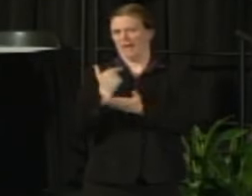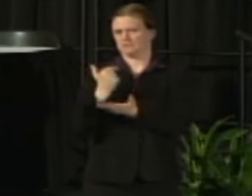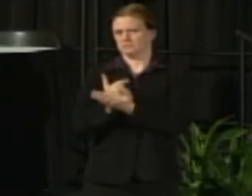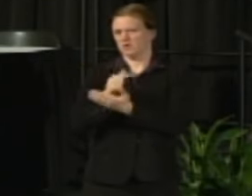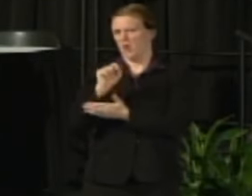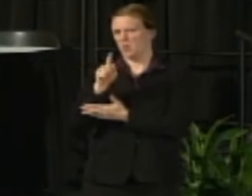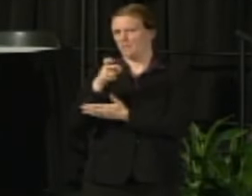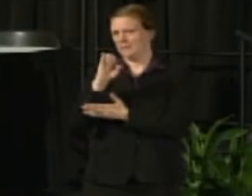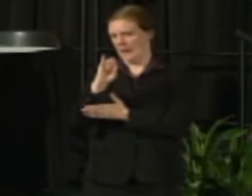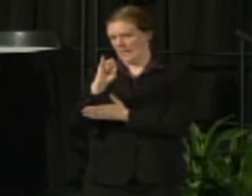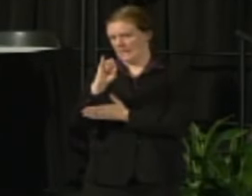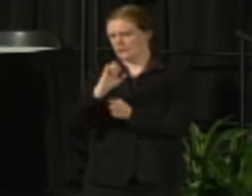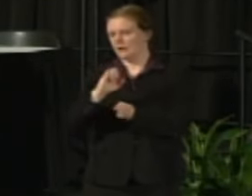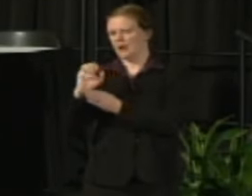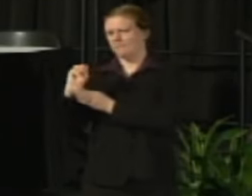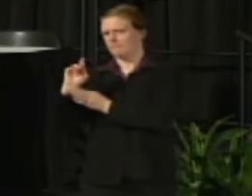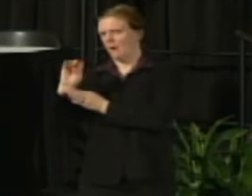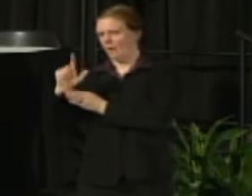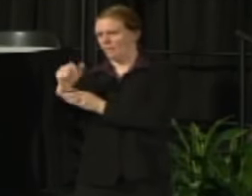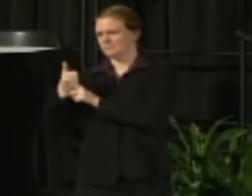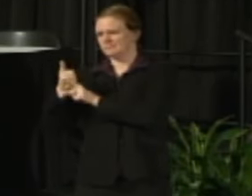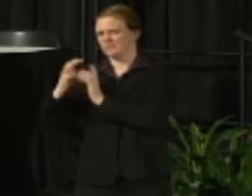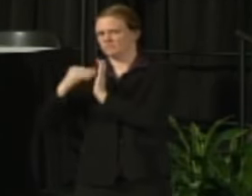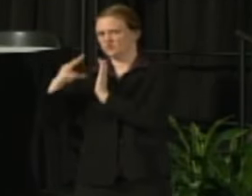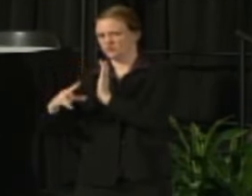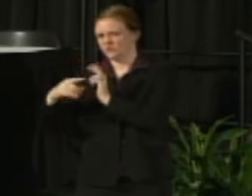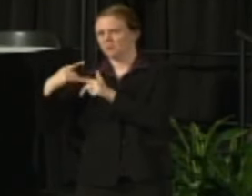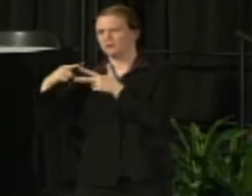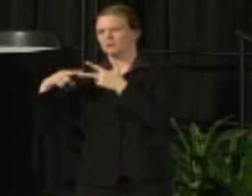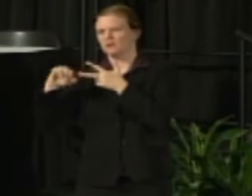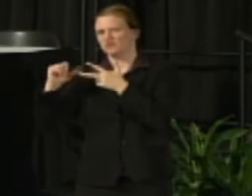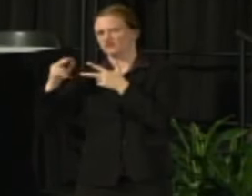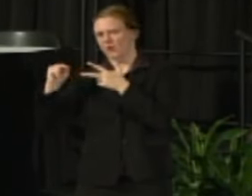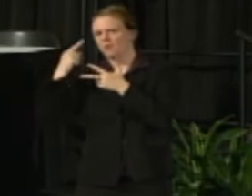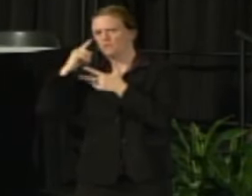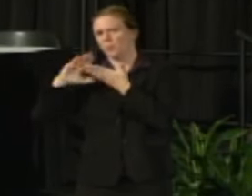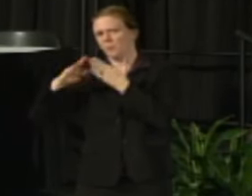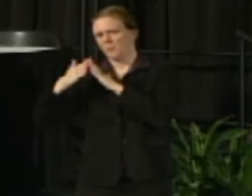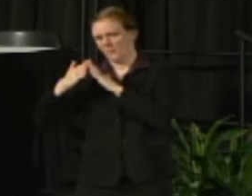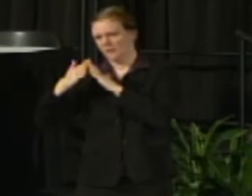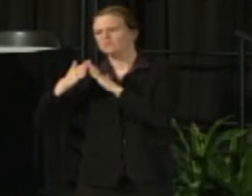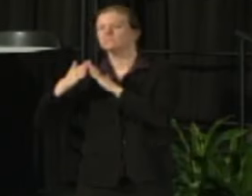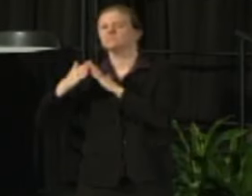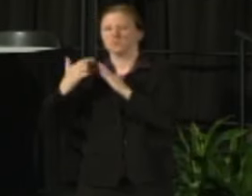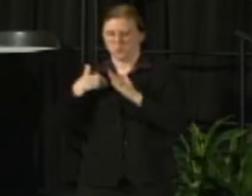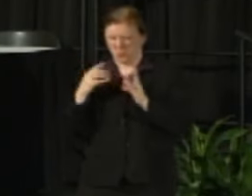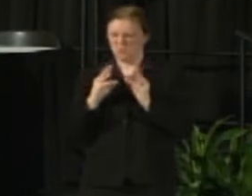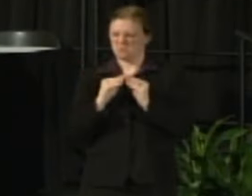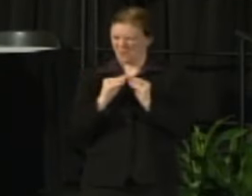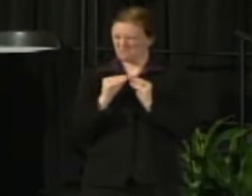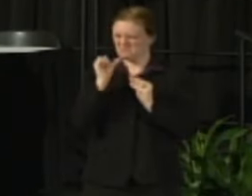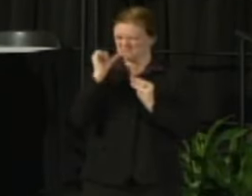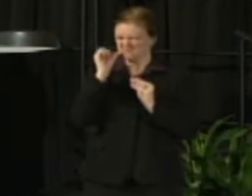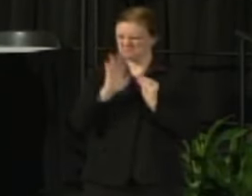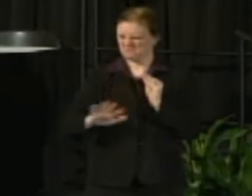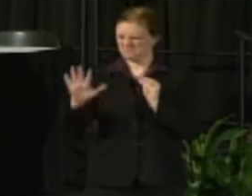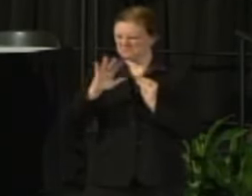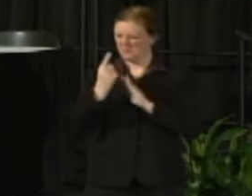and Michael Laliberte for the students, as well as Joan Prince for the community. We met yesterday for about an hour, hour-and-a-half meeting where we discussed